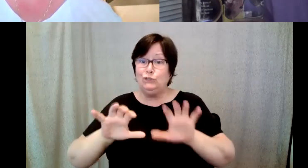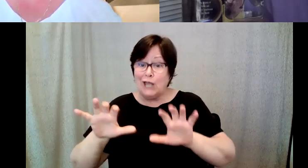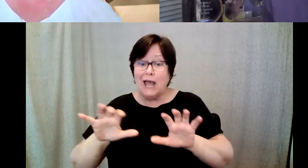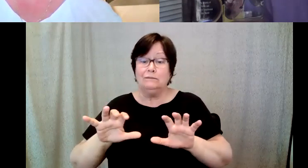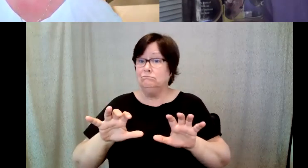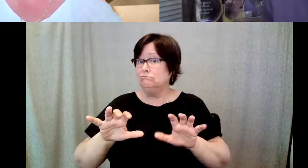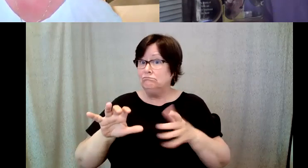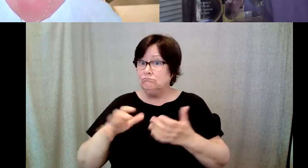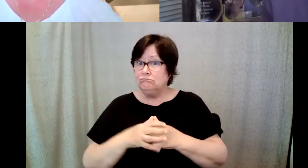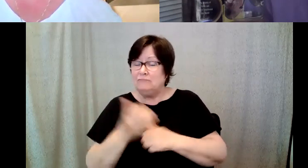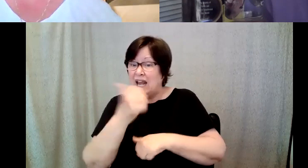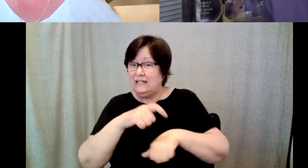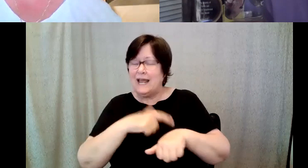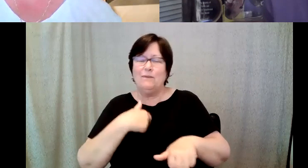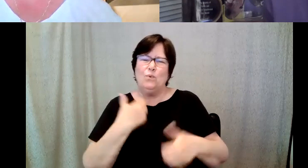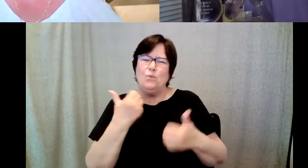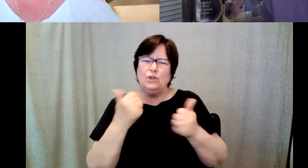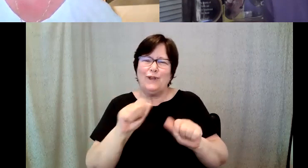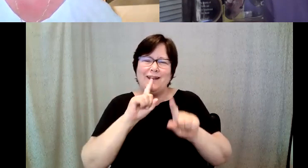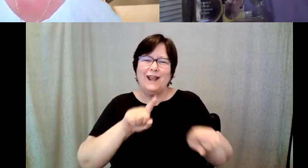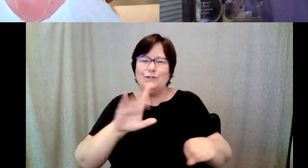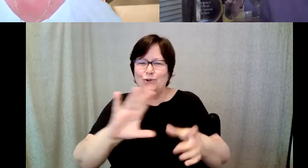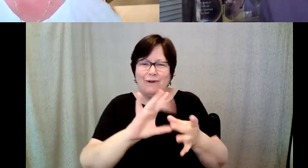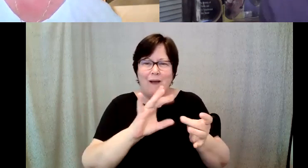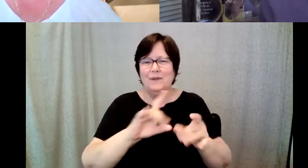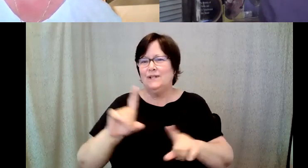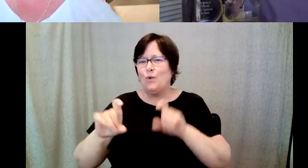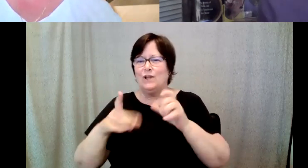Kelly Redder: We will make every effort to address your comments and questions throughout the webinar.